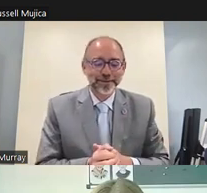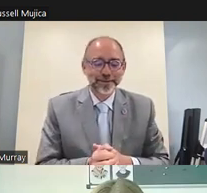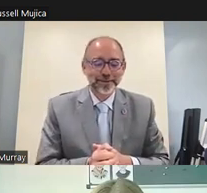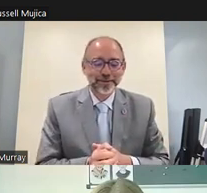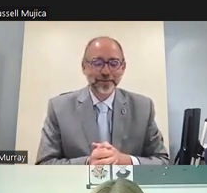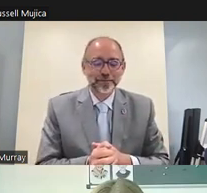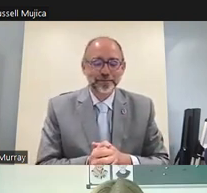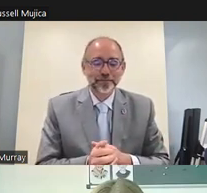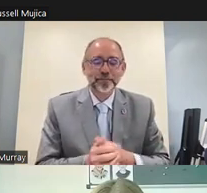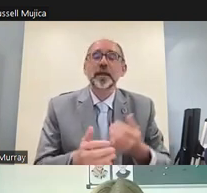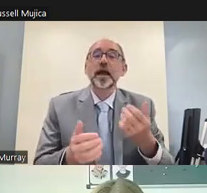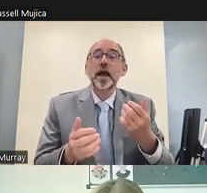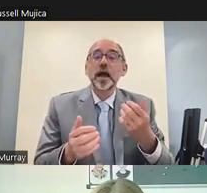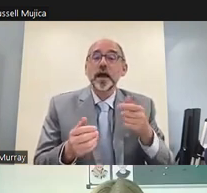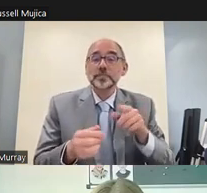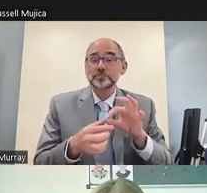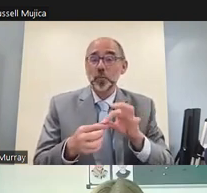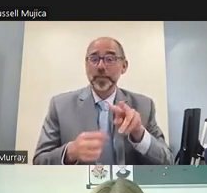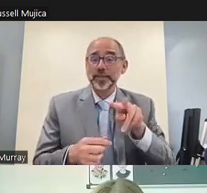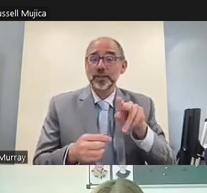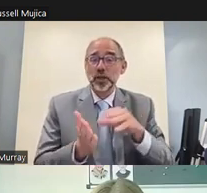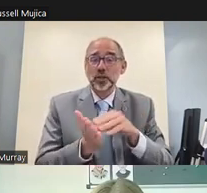his panel today um it's a topic which is of close interest to me